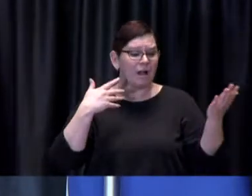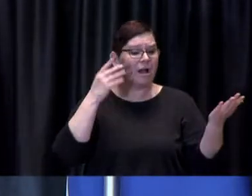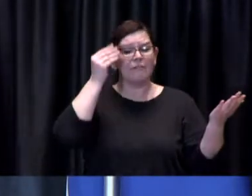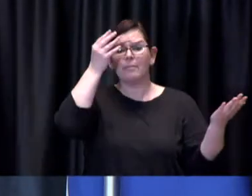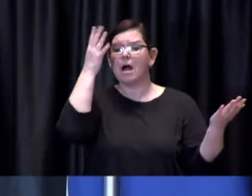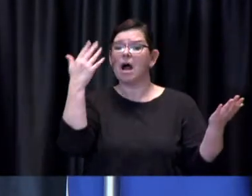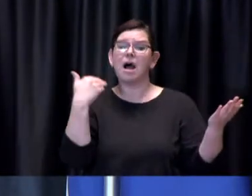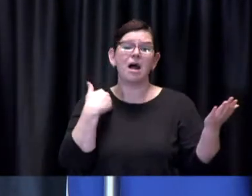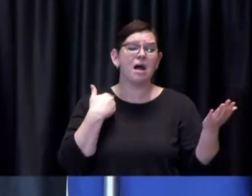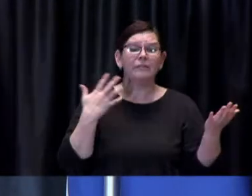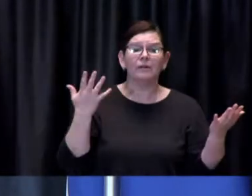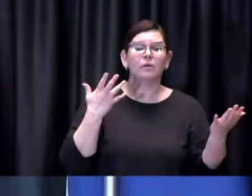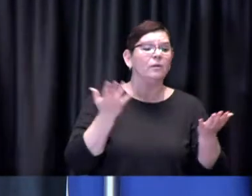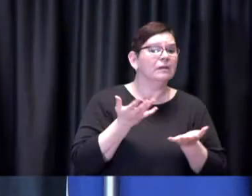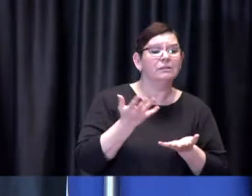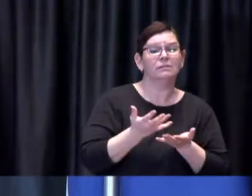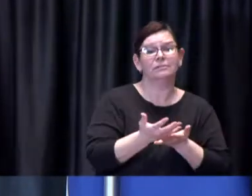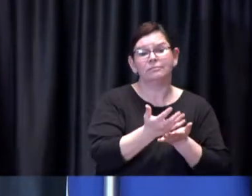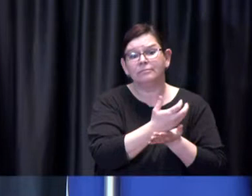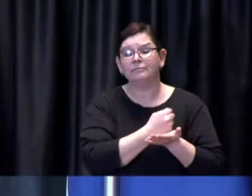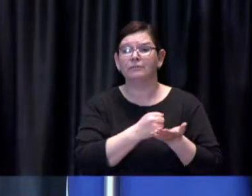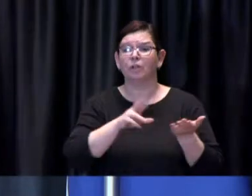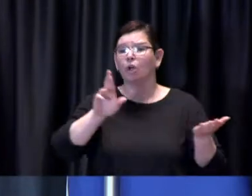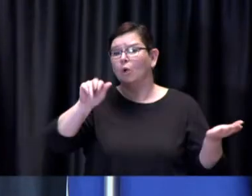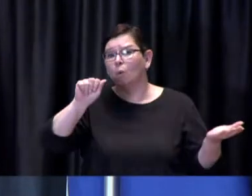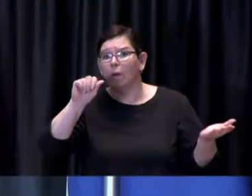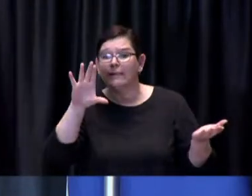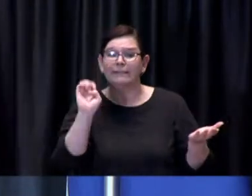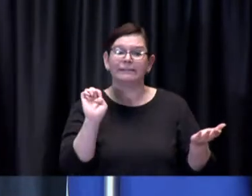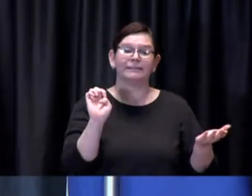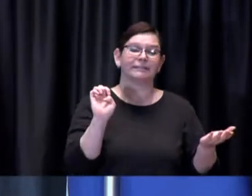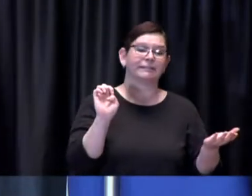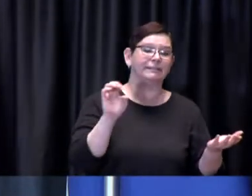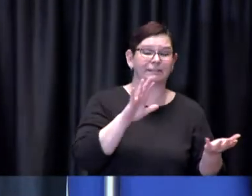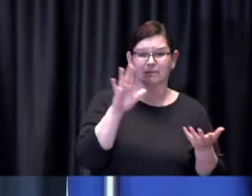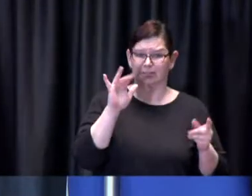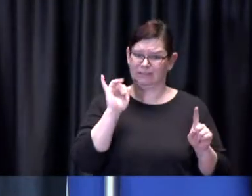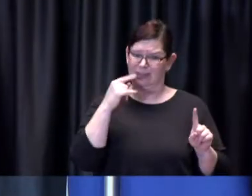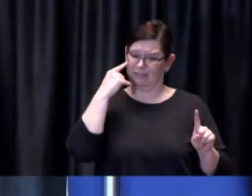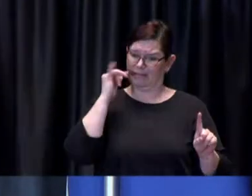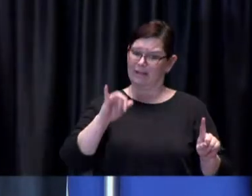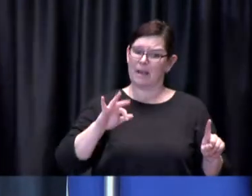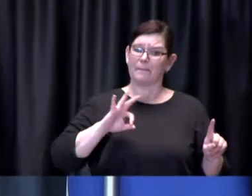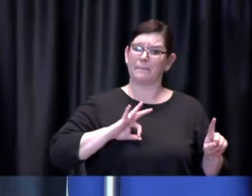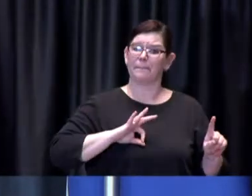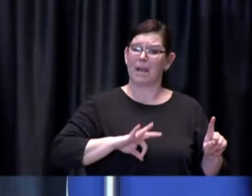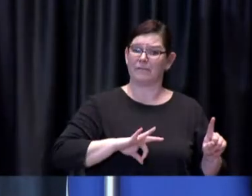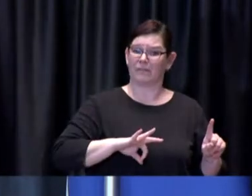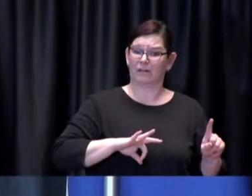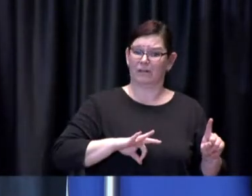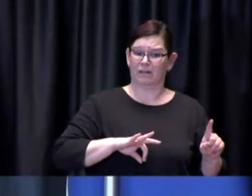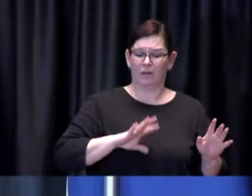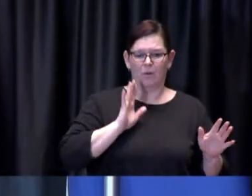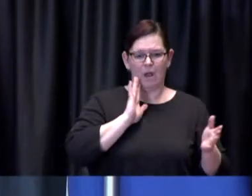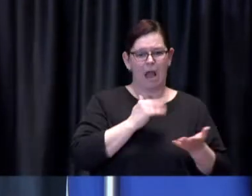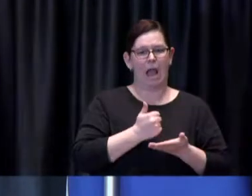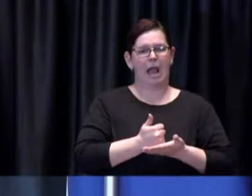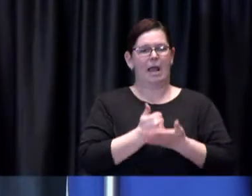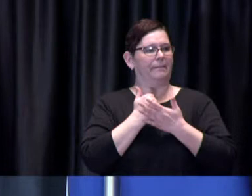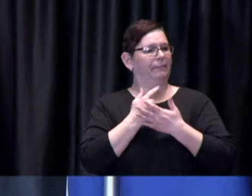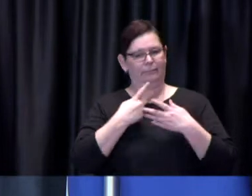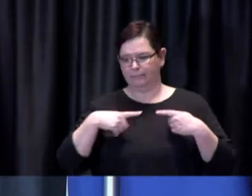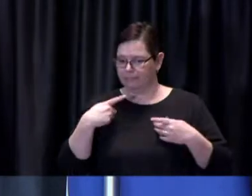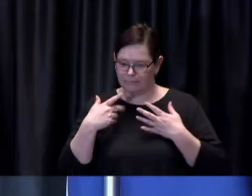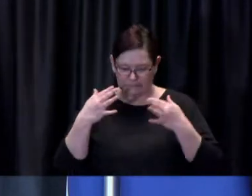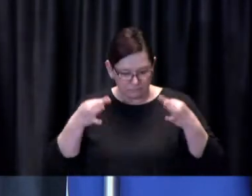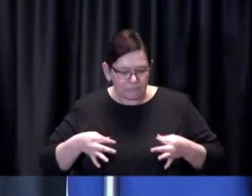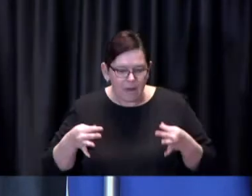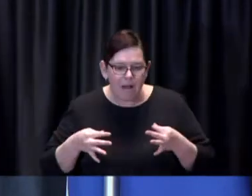to inform our actions on COVID cases you can appreciate that there would be great value in uh using those same kind of data